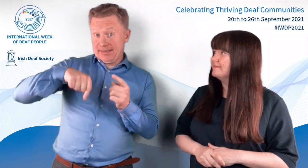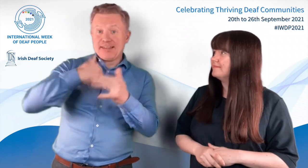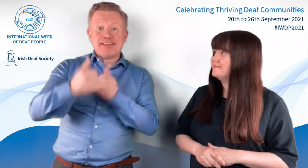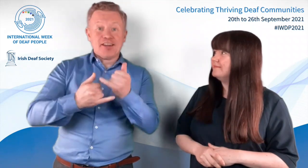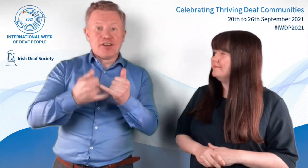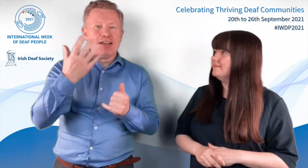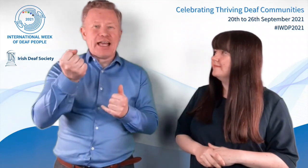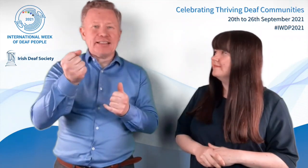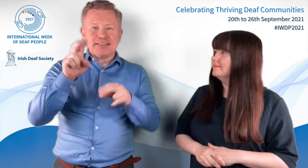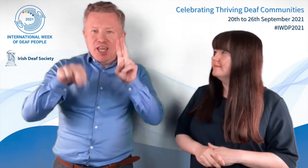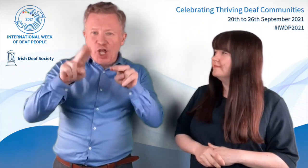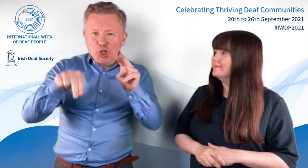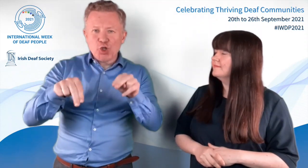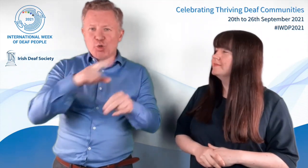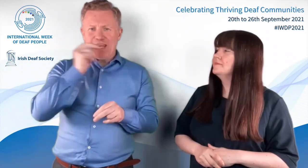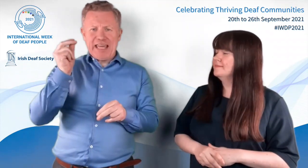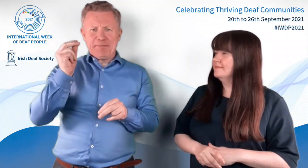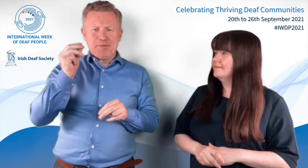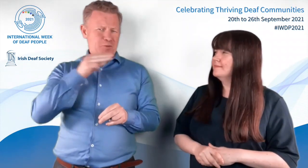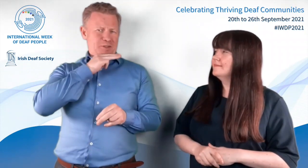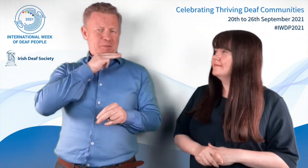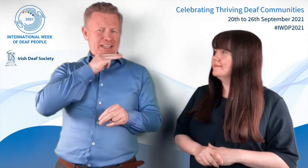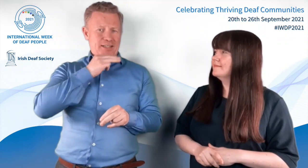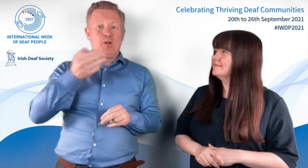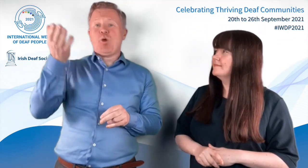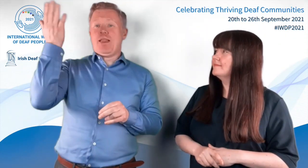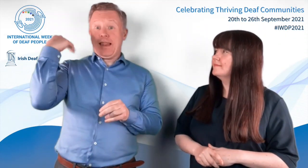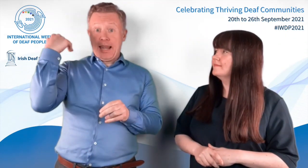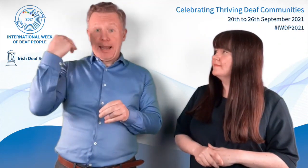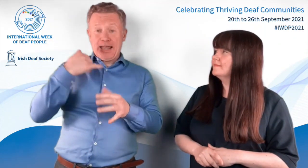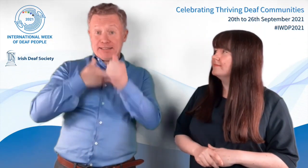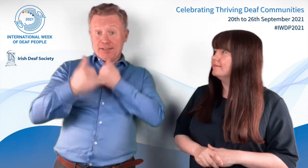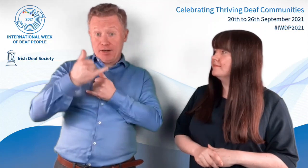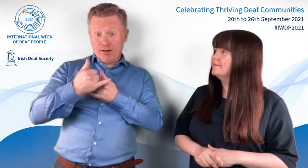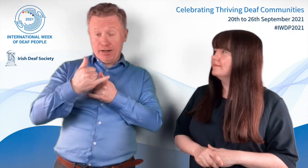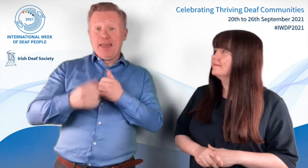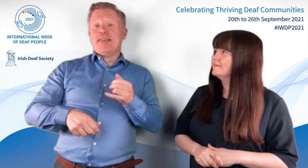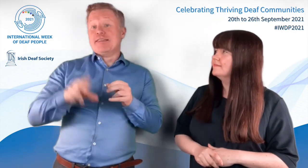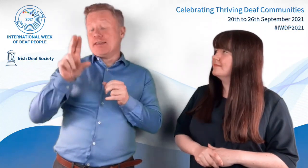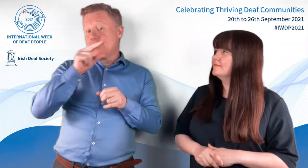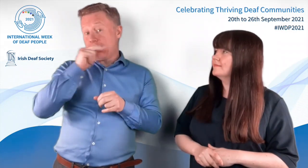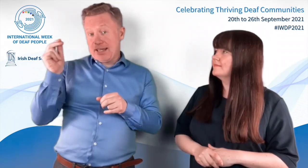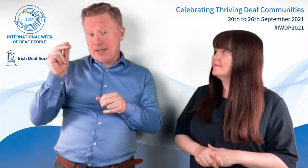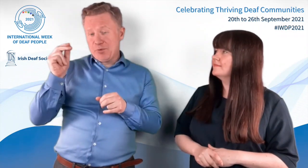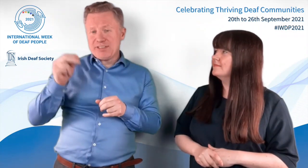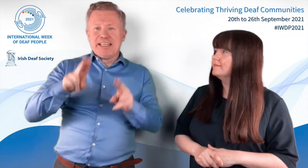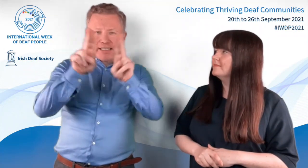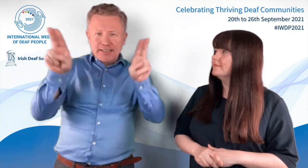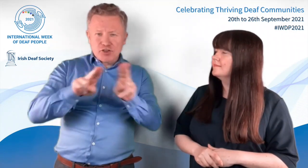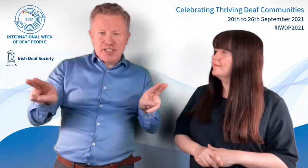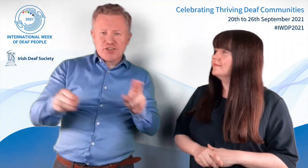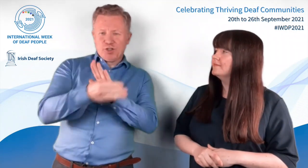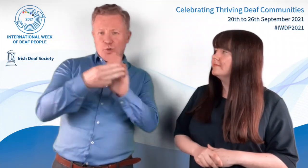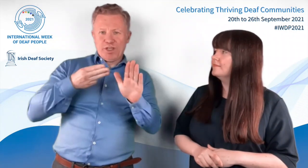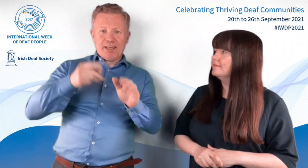This year the week has a new name. Last year it was known as 'International Week of the Deaf'